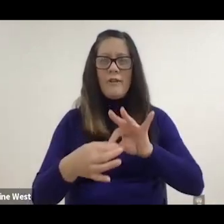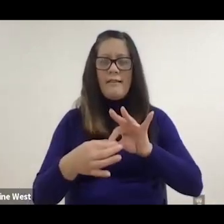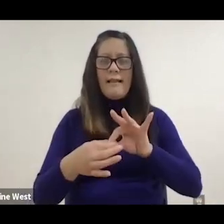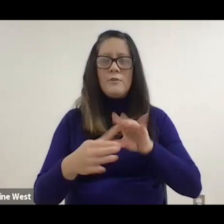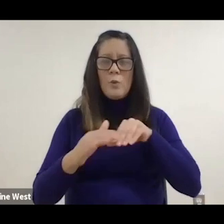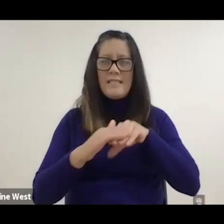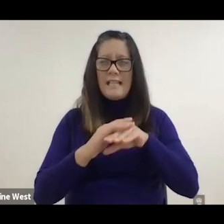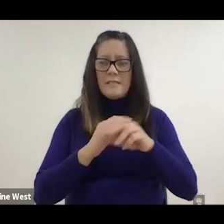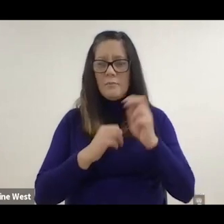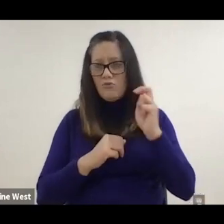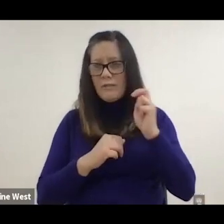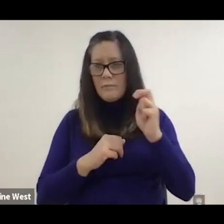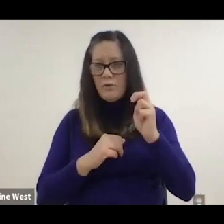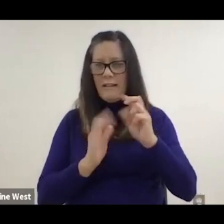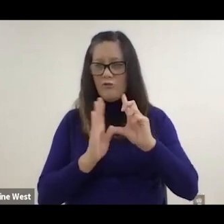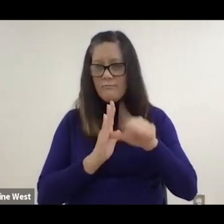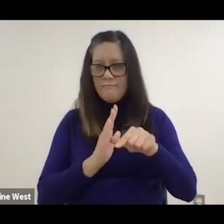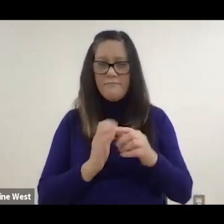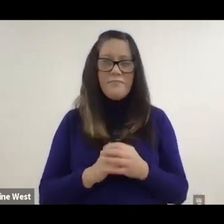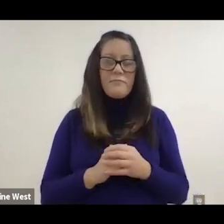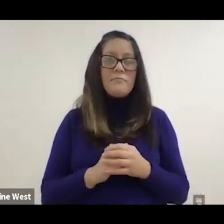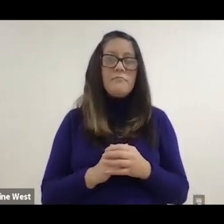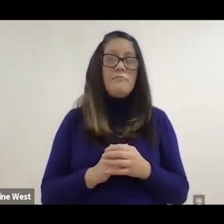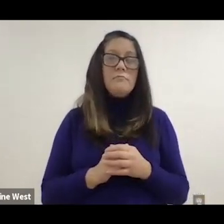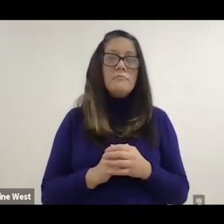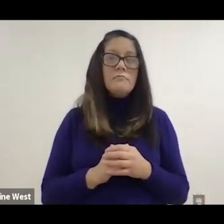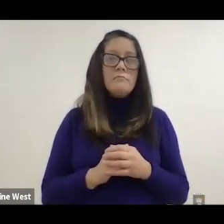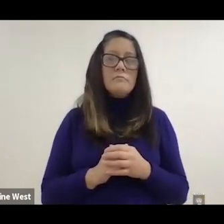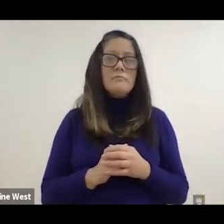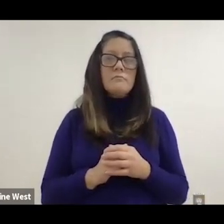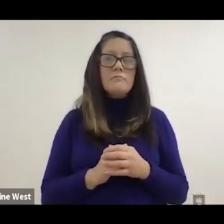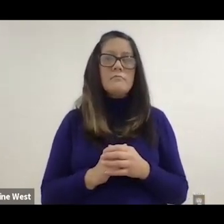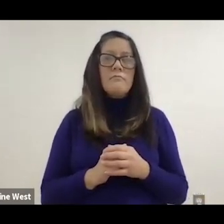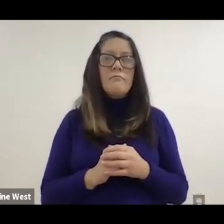autonomous transportation, but.